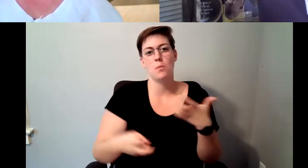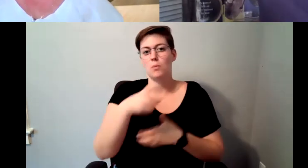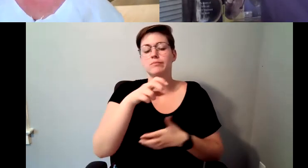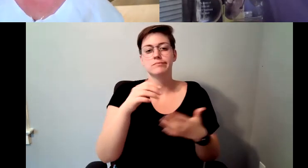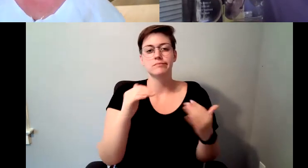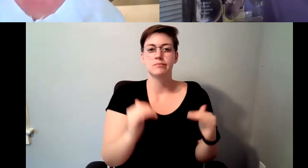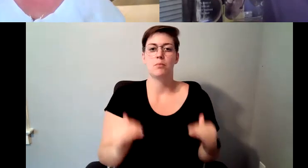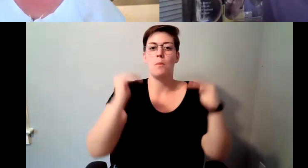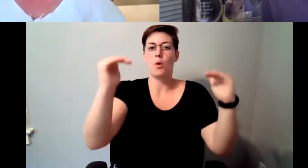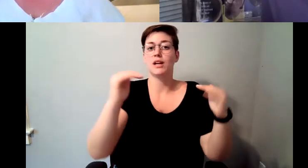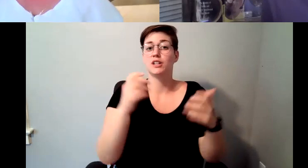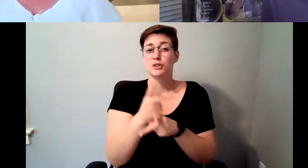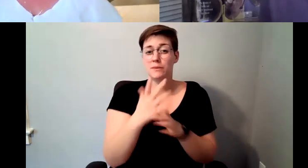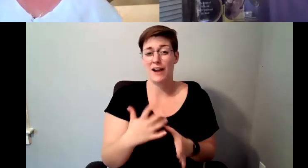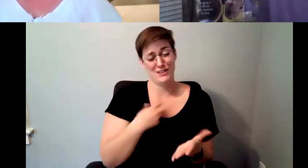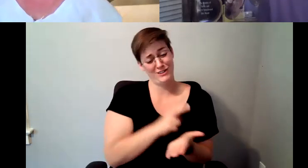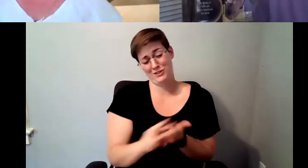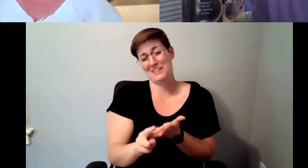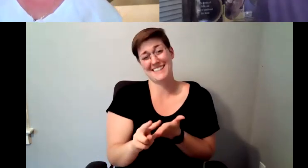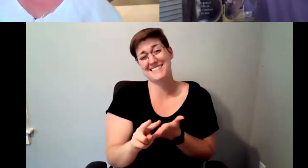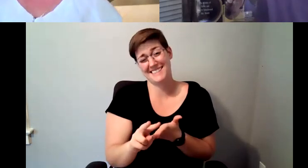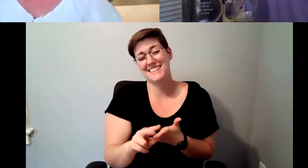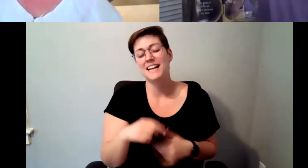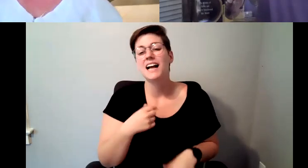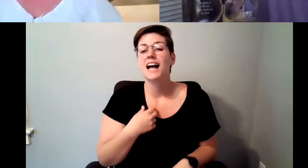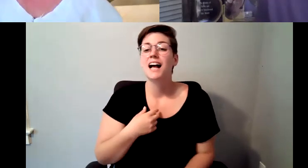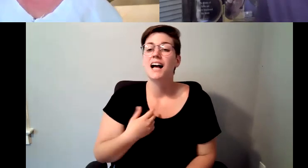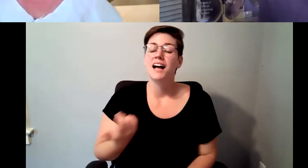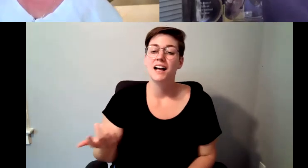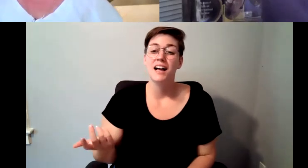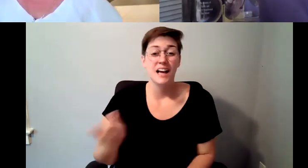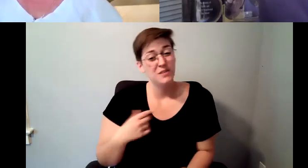D. Major Cohen: yeah it well you know it was one of those things if you're opening markets